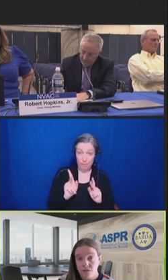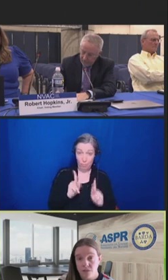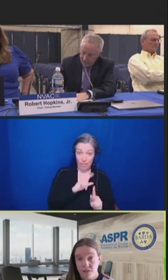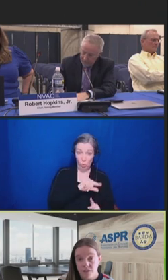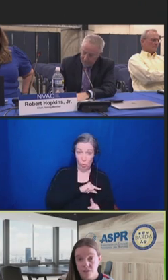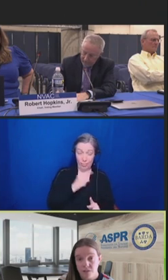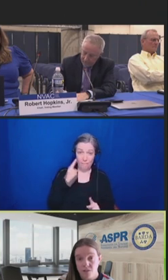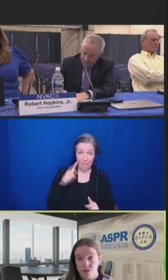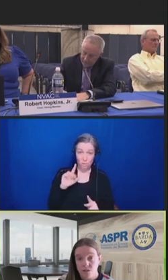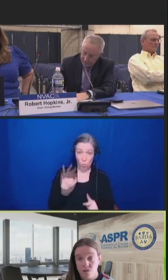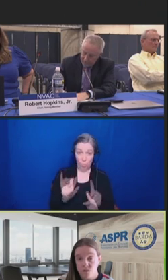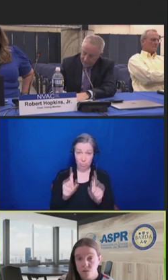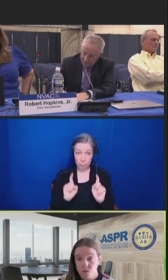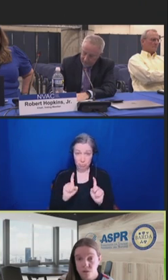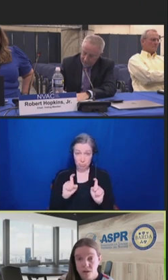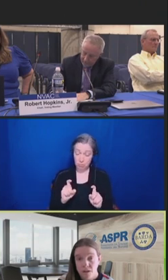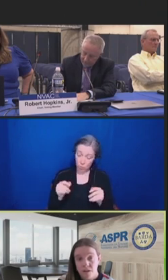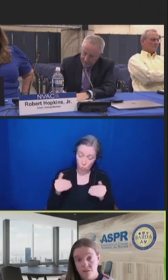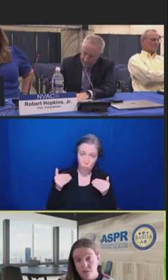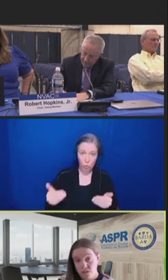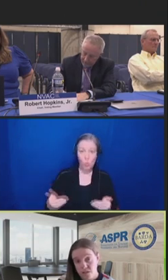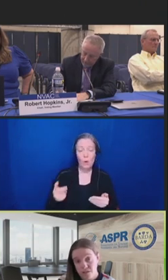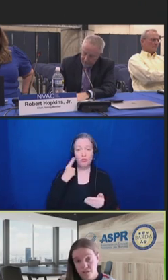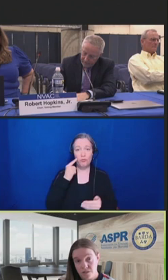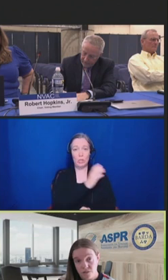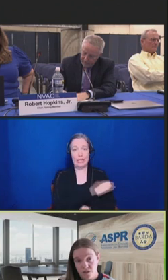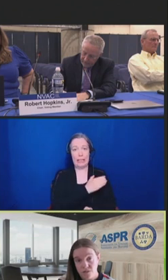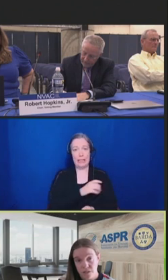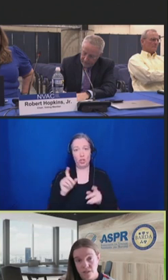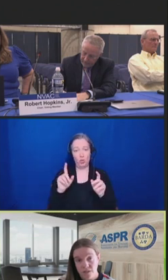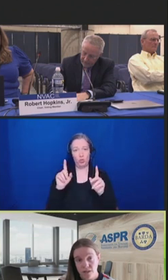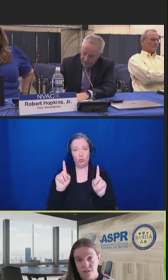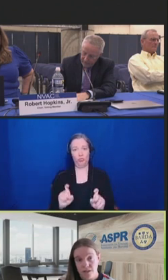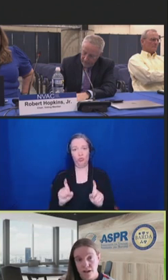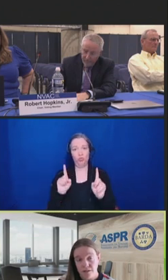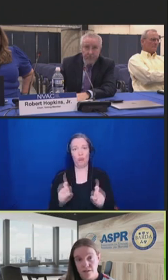and effective against SARS-CoV-2 infection, severe disease, and death.